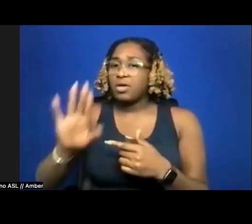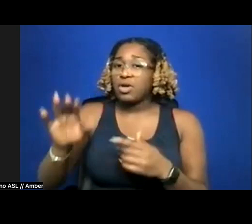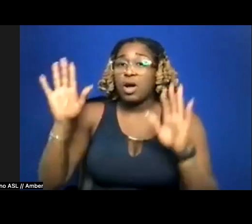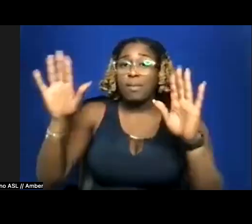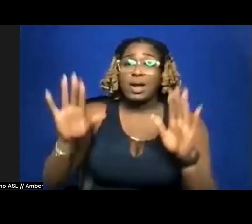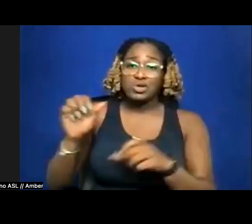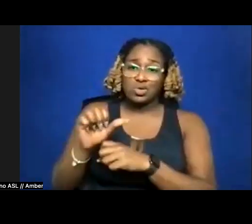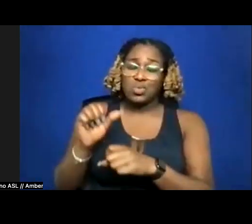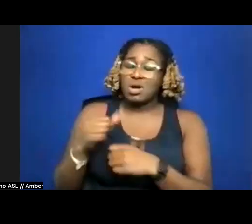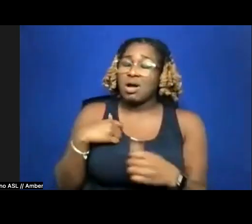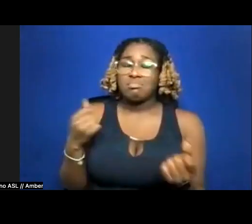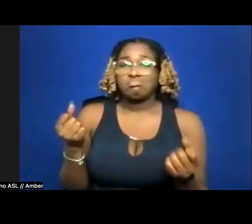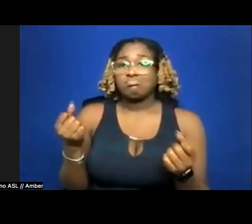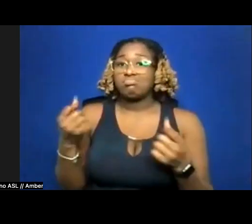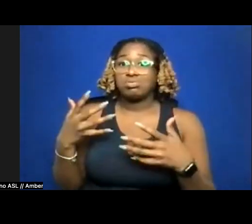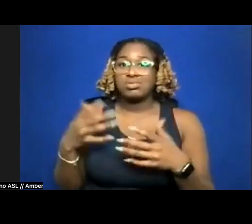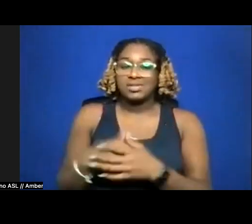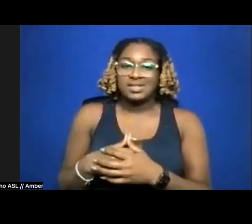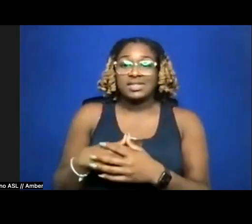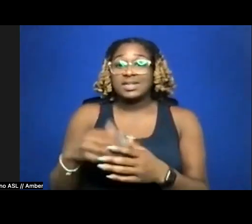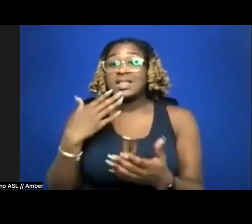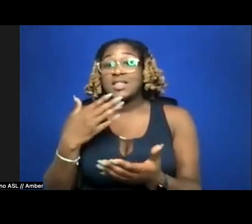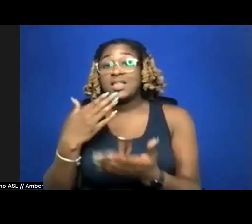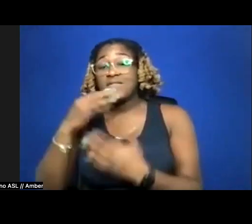Thank you so much for Jinah and Amber for their necessary work.